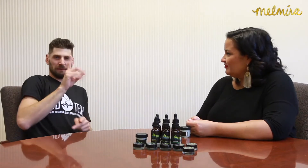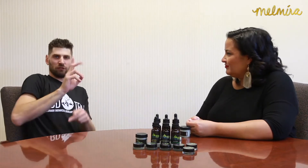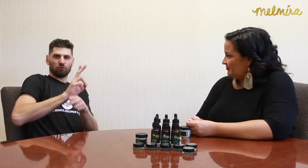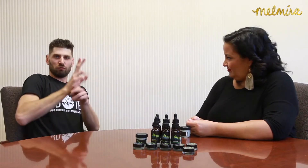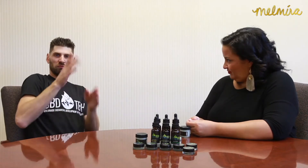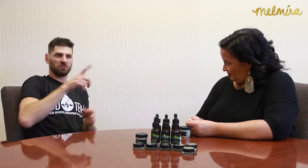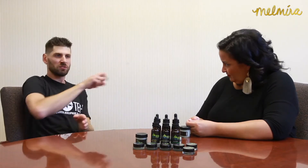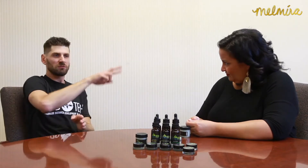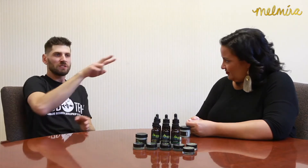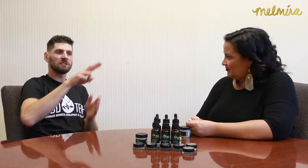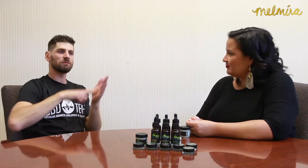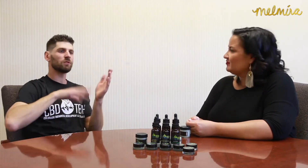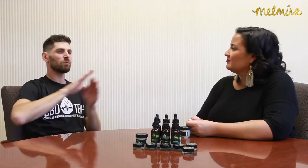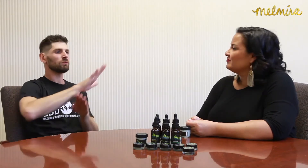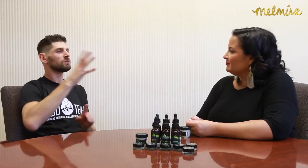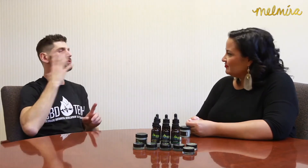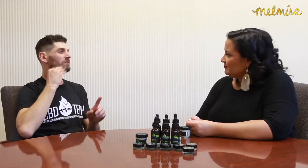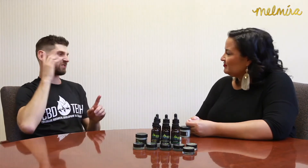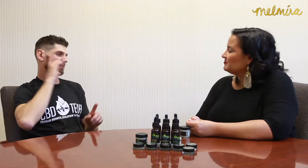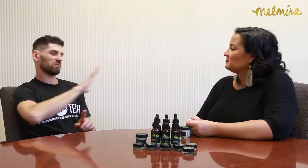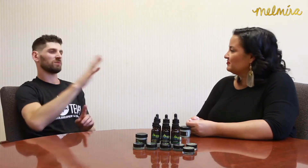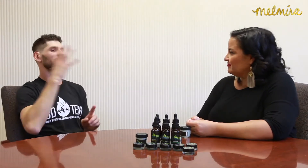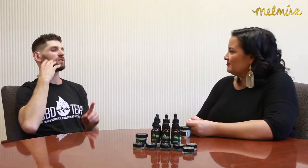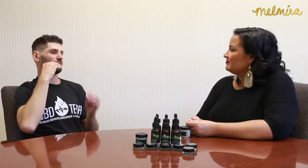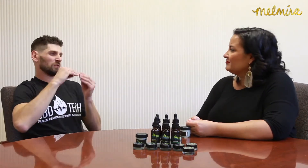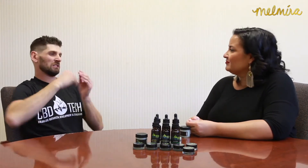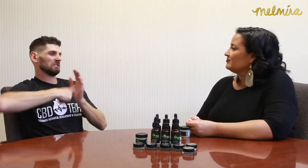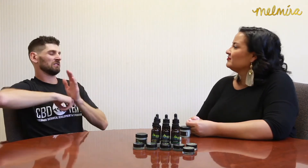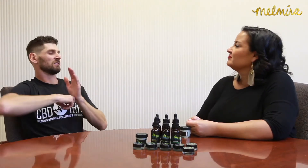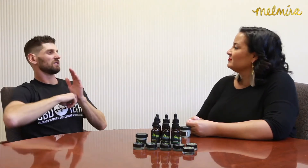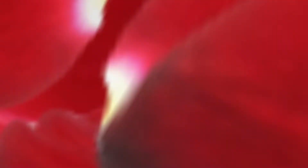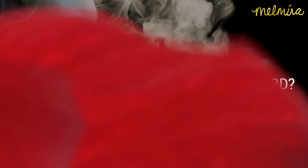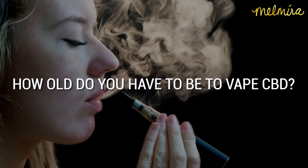people who use CBD who have their own experiences to share.